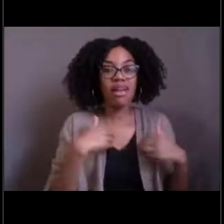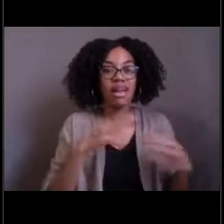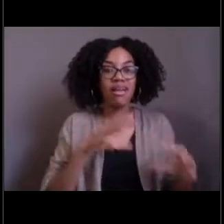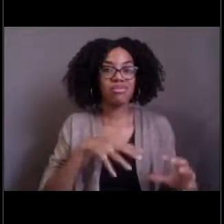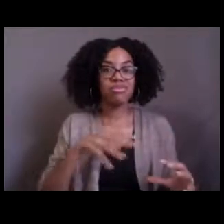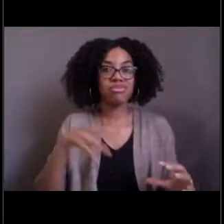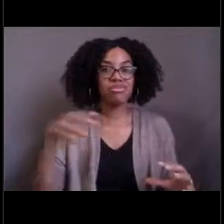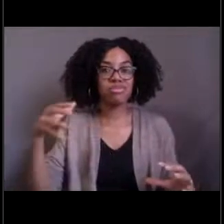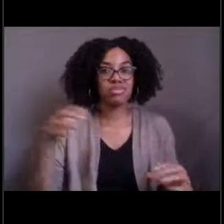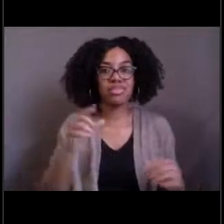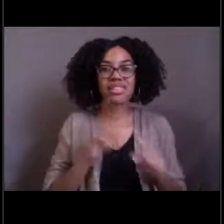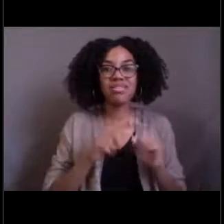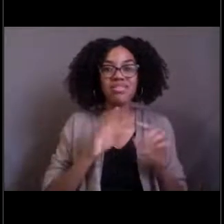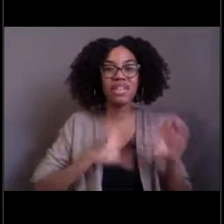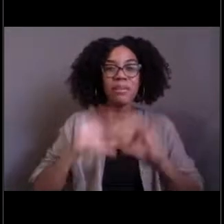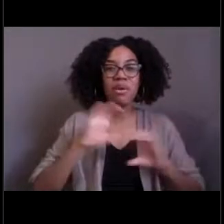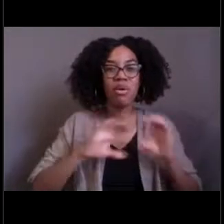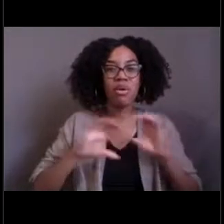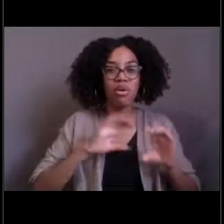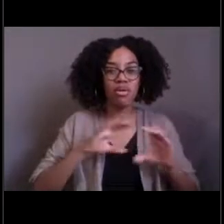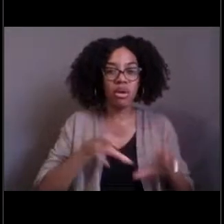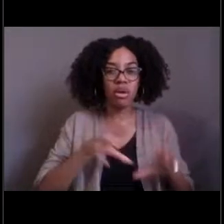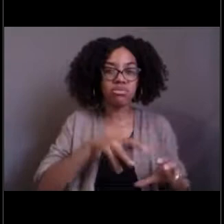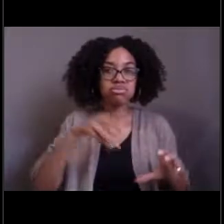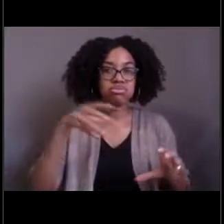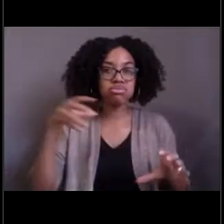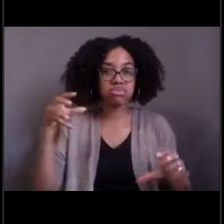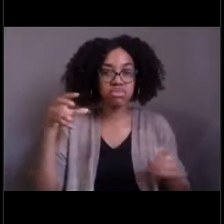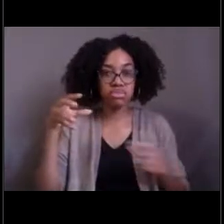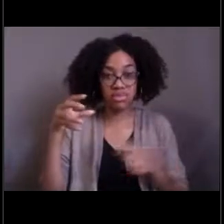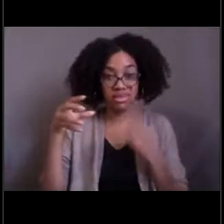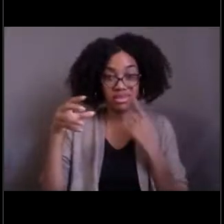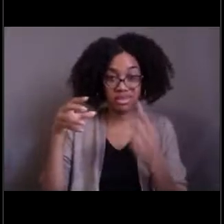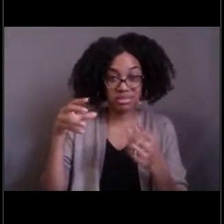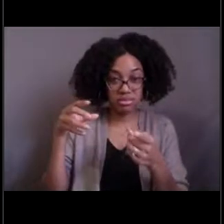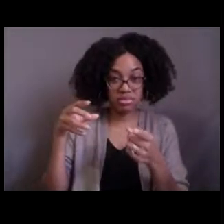of these hydrothermal vents. So you see here, there's a bunch of what looks fuzzy.